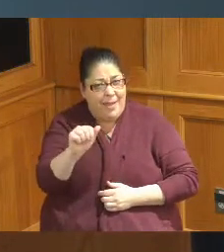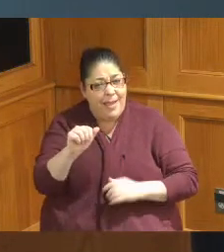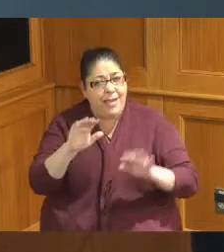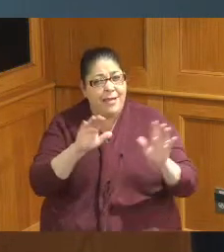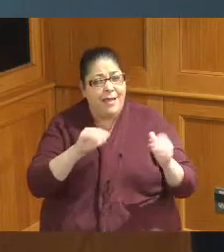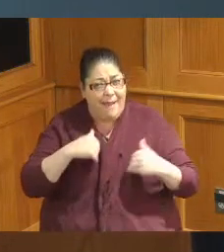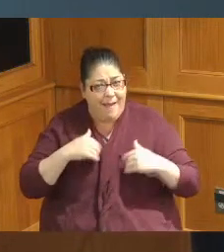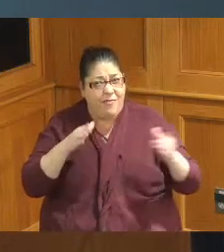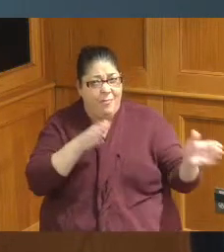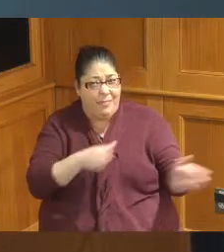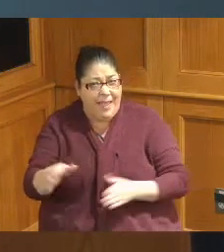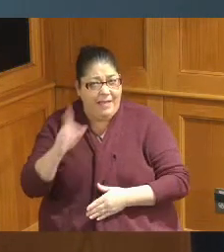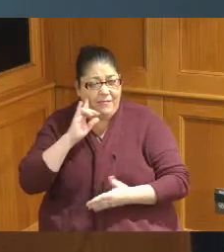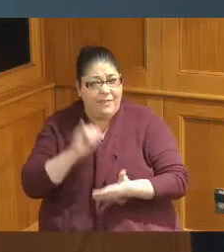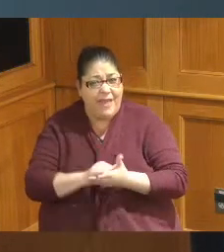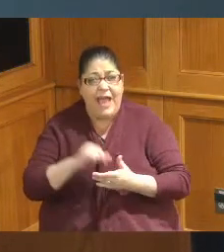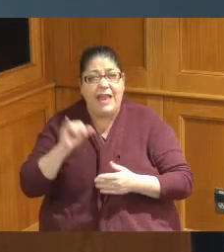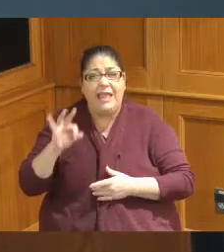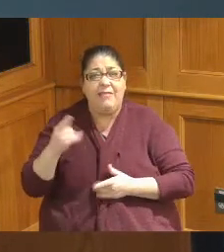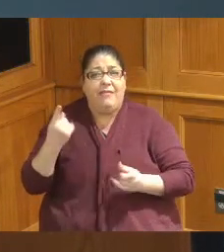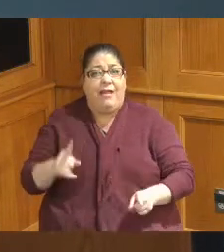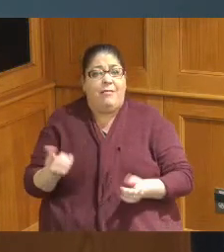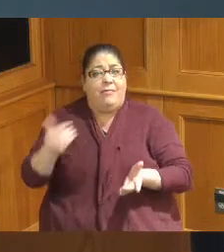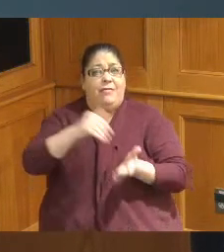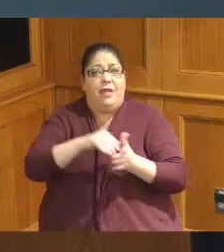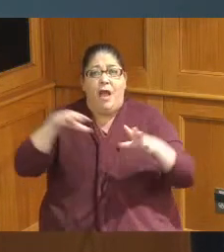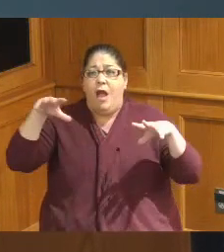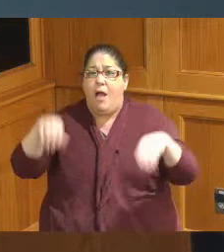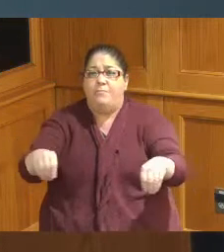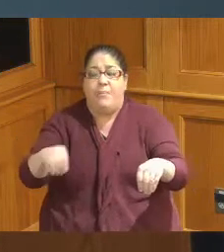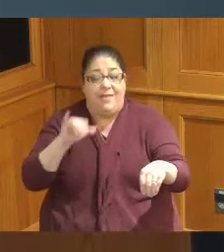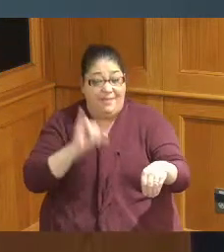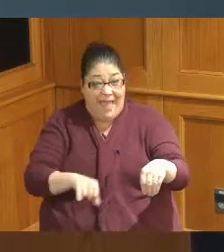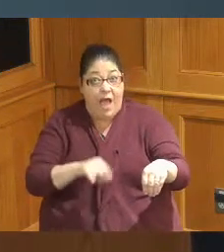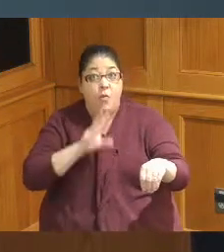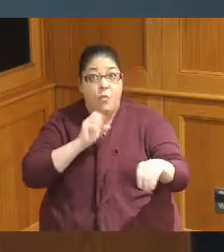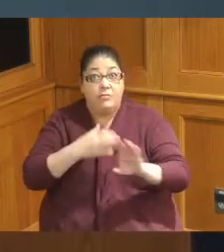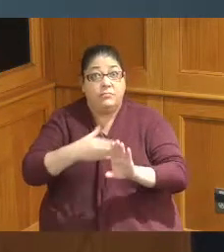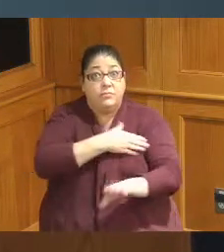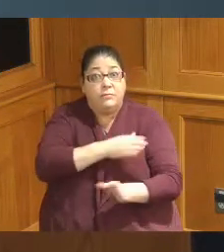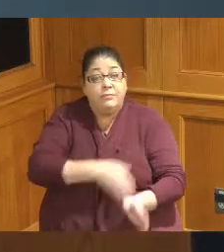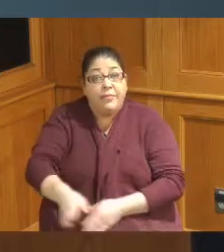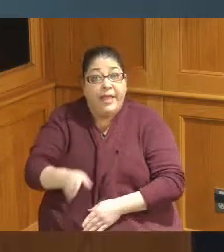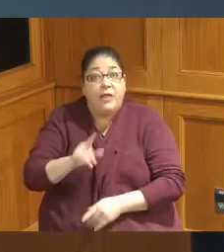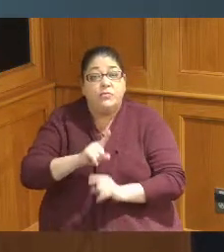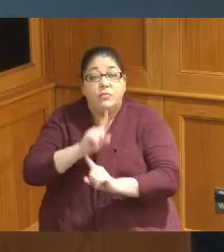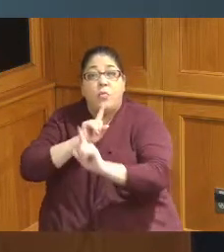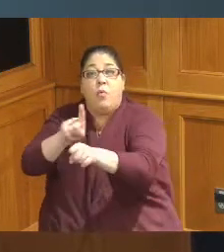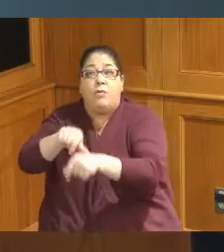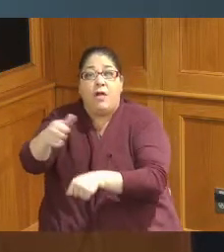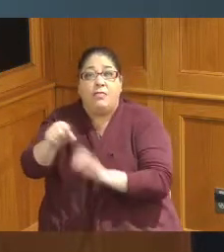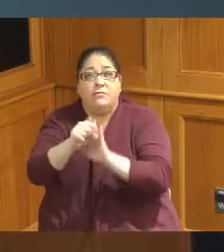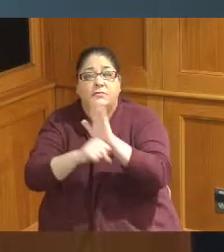that were to go out was that already a pre-plan and also are there other ones I know there might